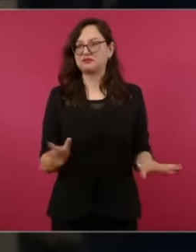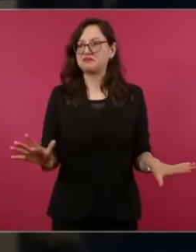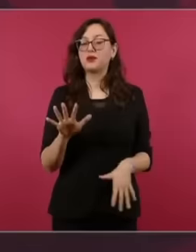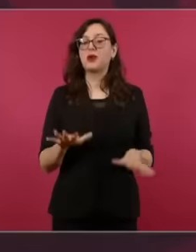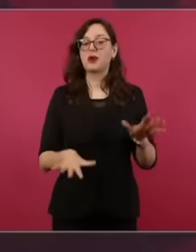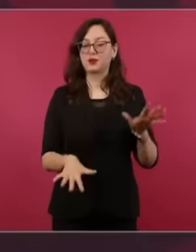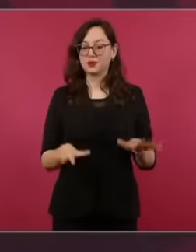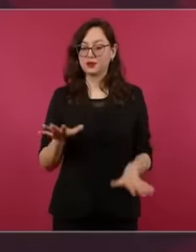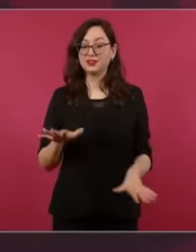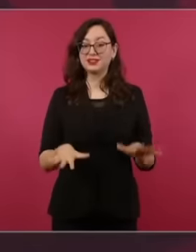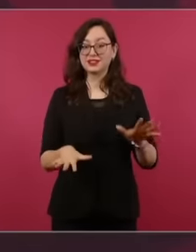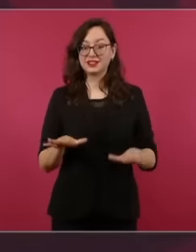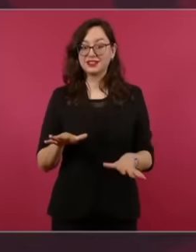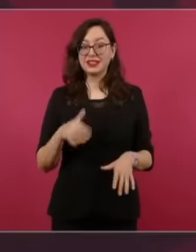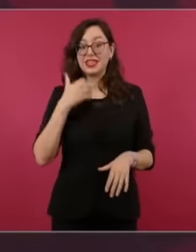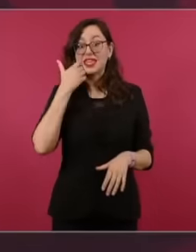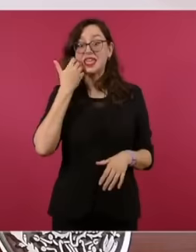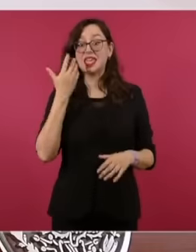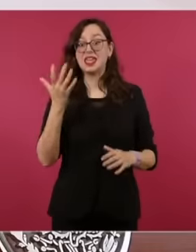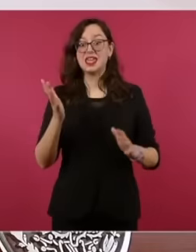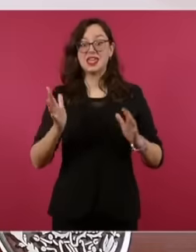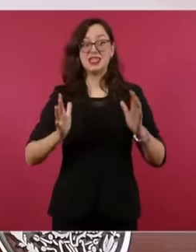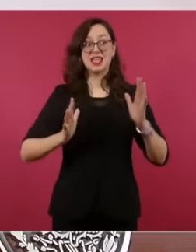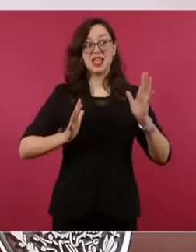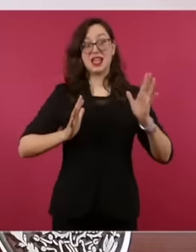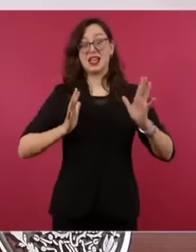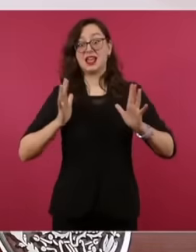they would like